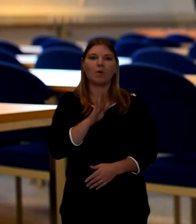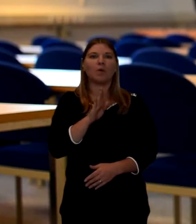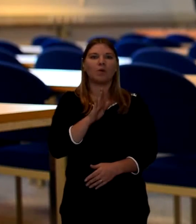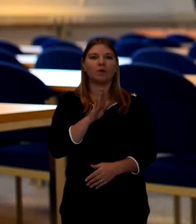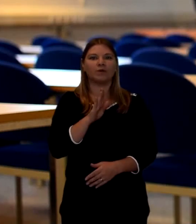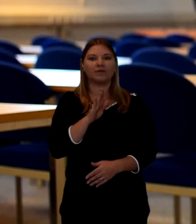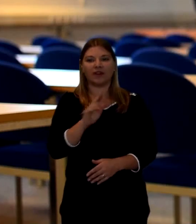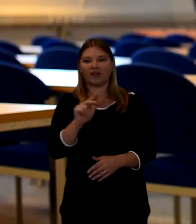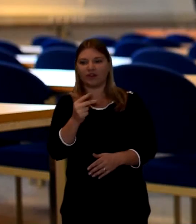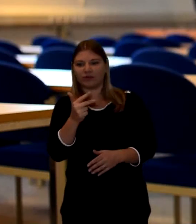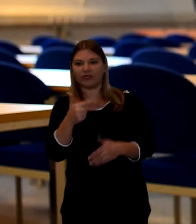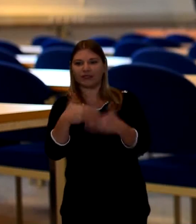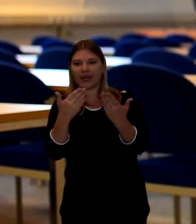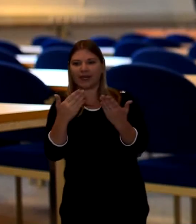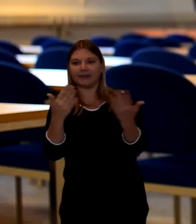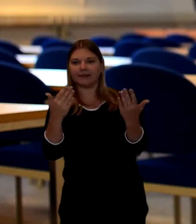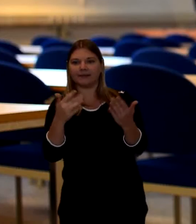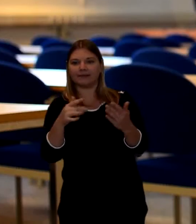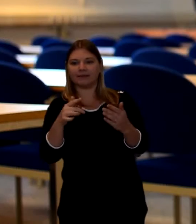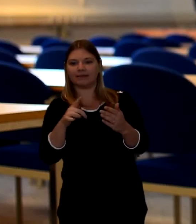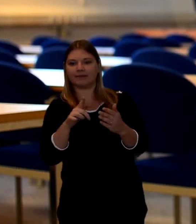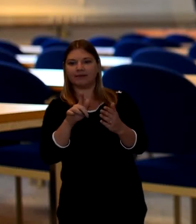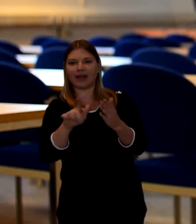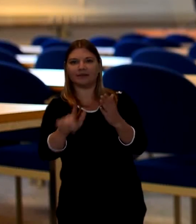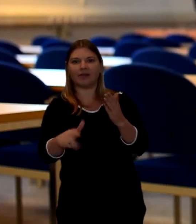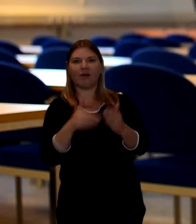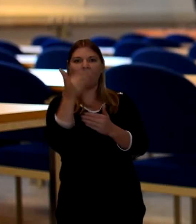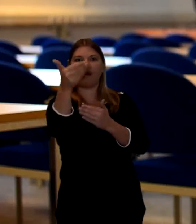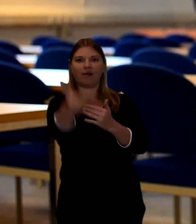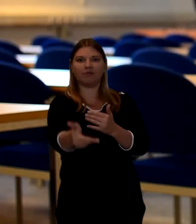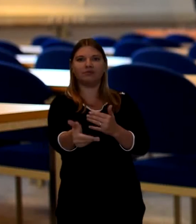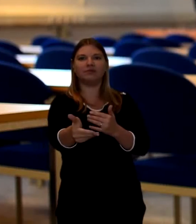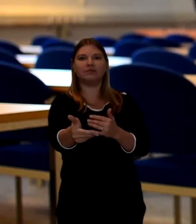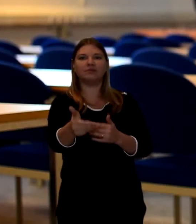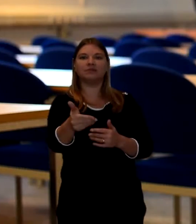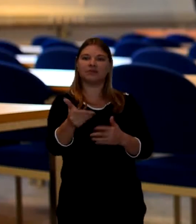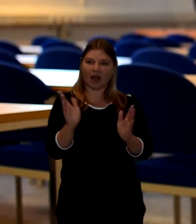And then after three days they're encouraged to start getting on with daily life